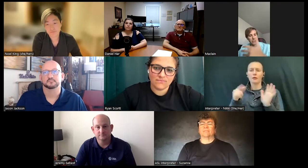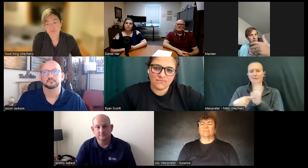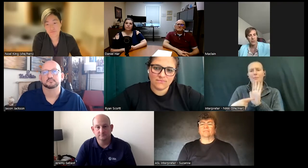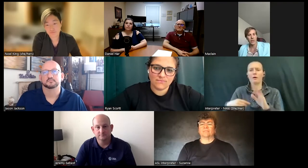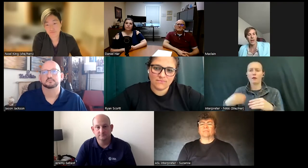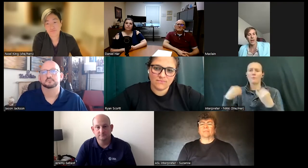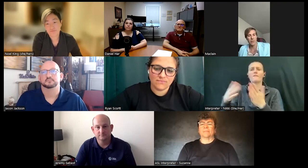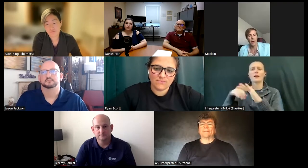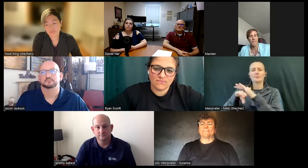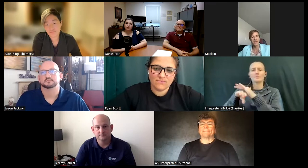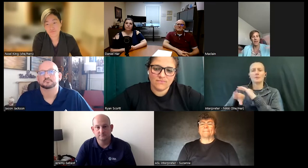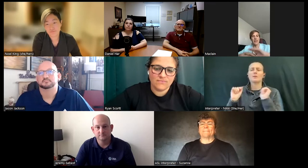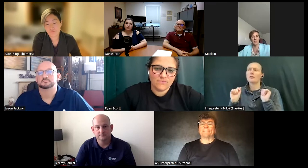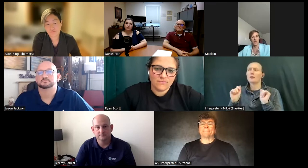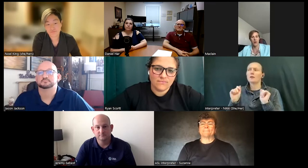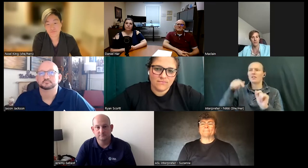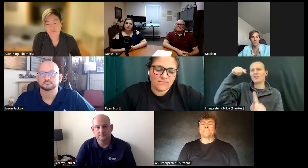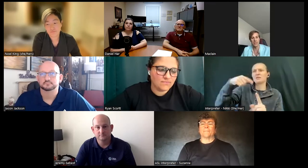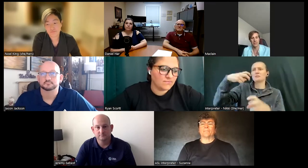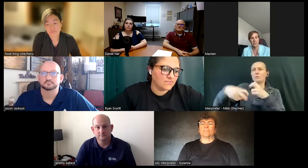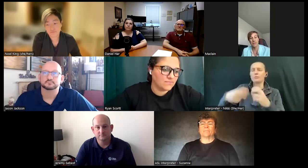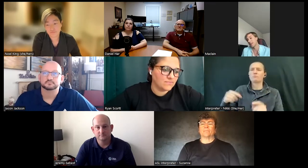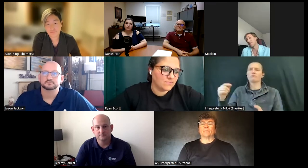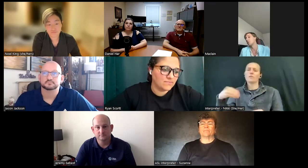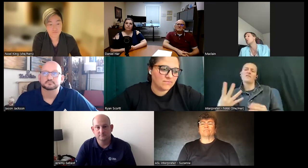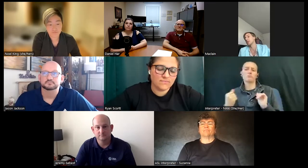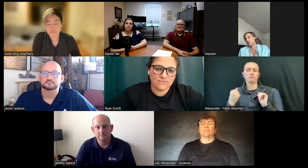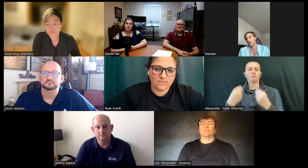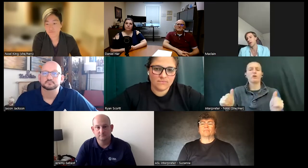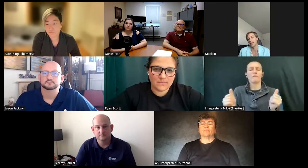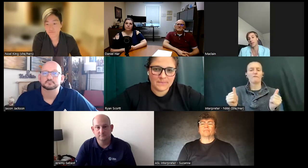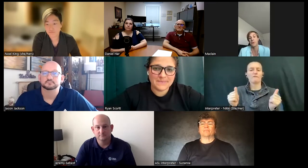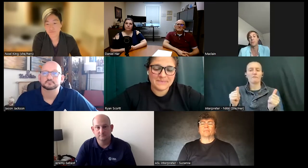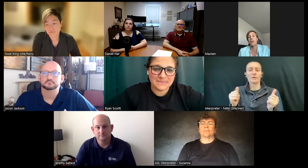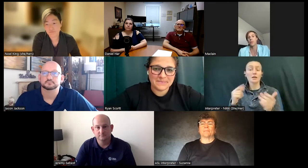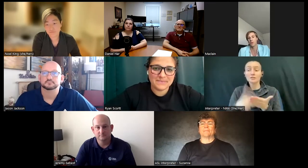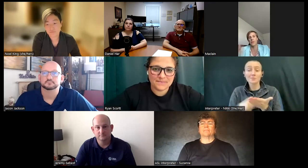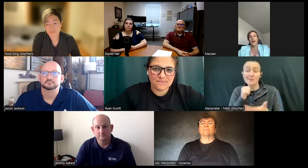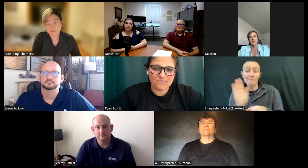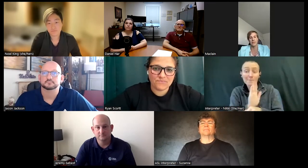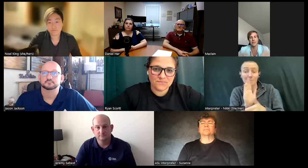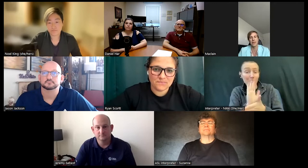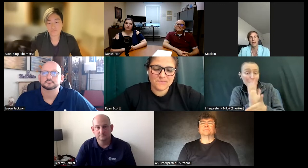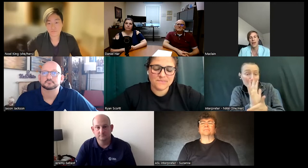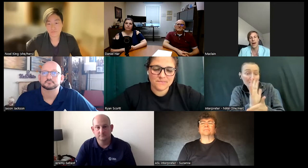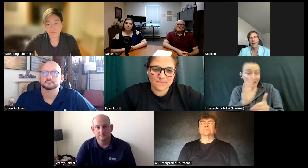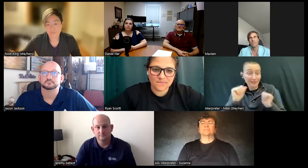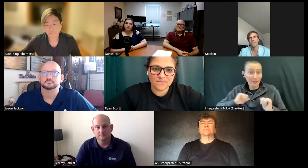we say what the problem is and it's solves because sometimes it's not even the movie theater's fault it's other people and other entities